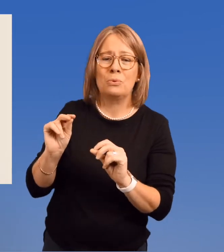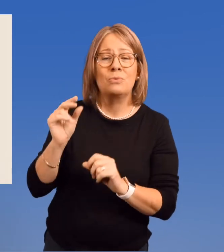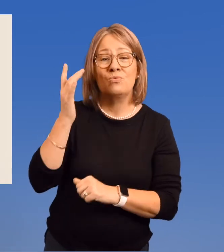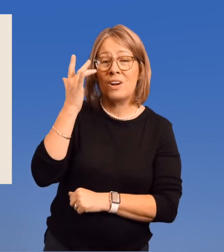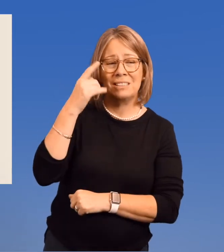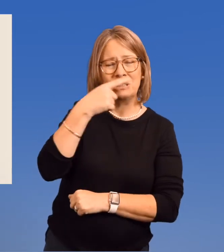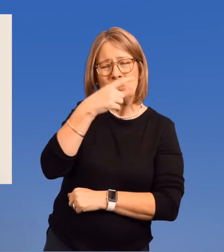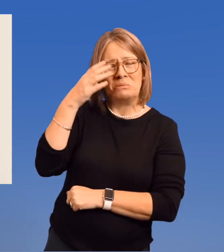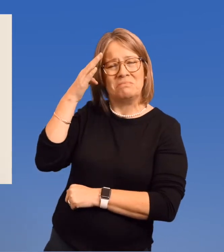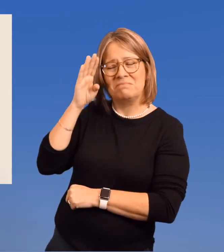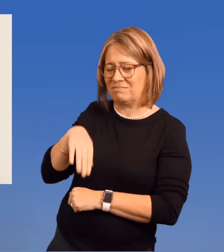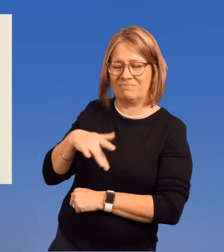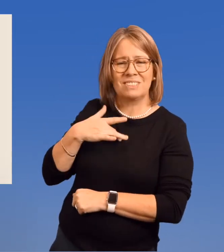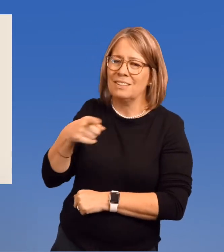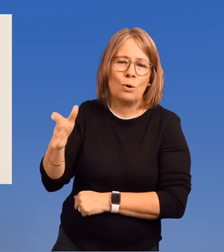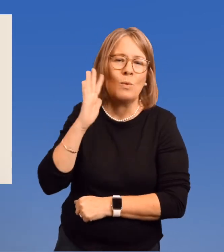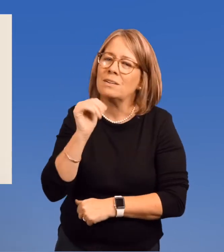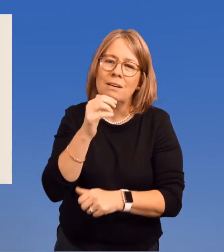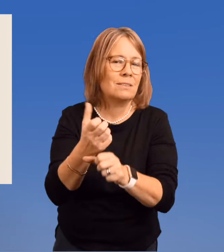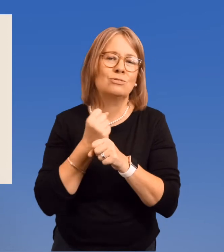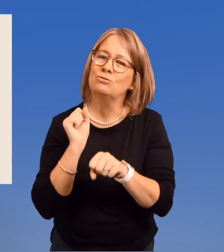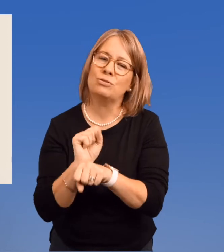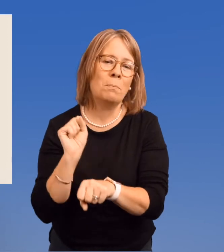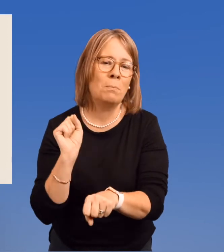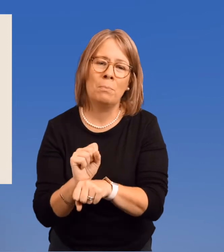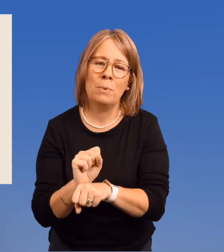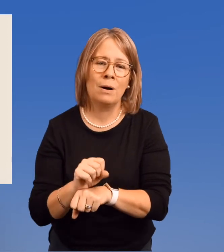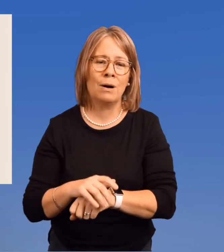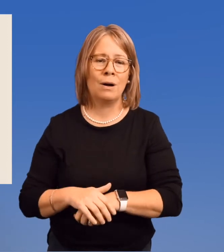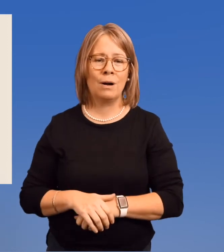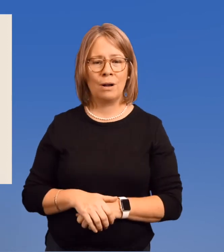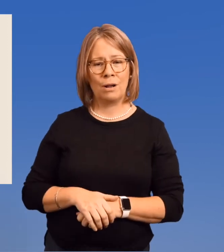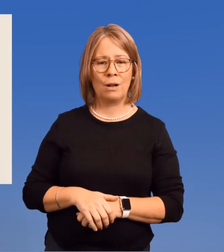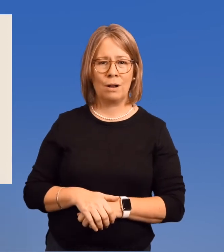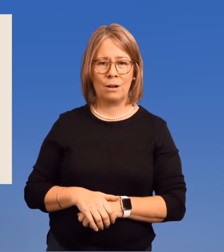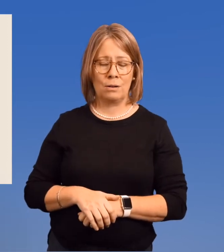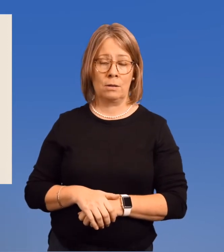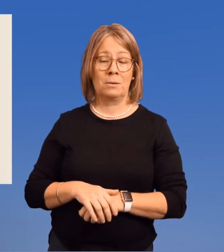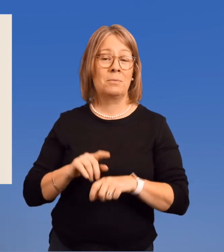because he believed she wouldn't get a job.